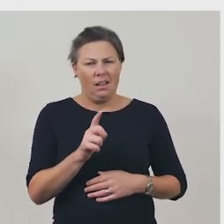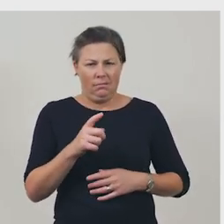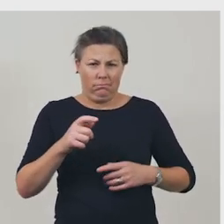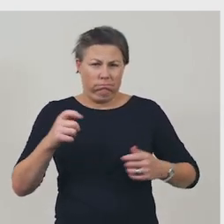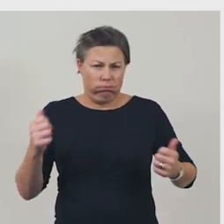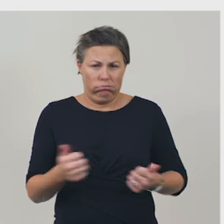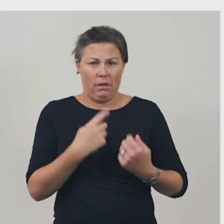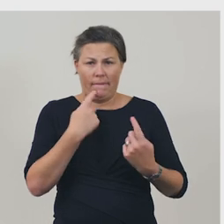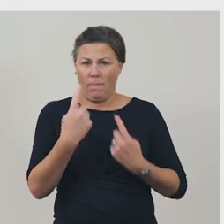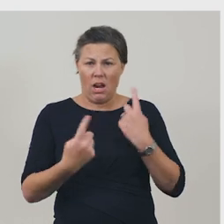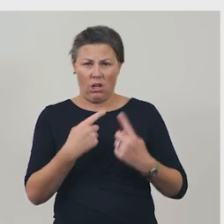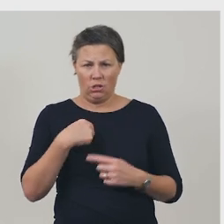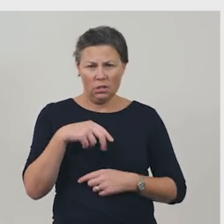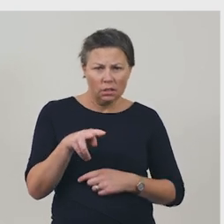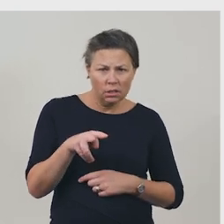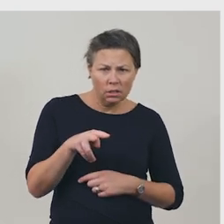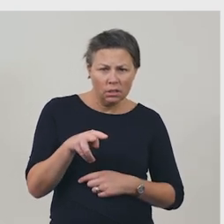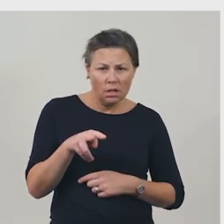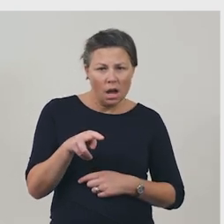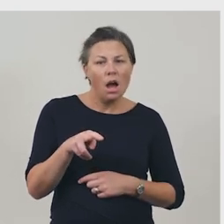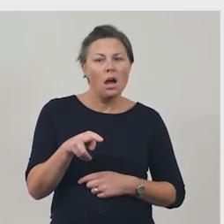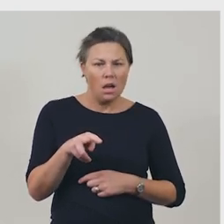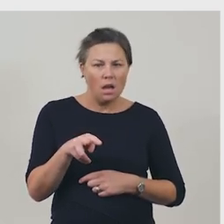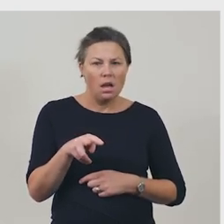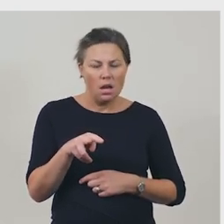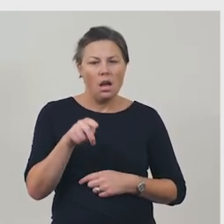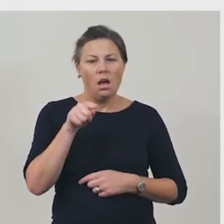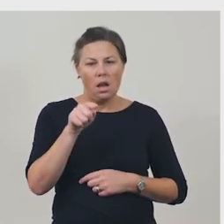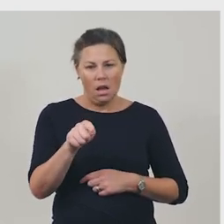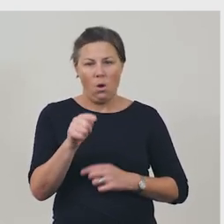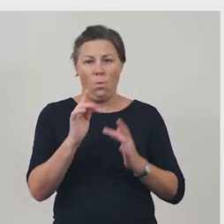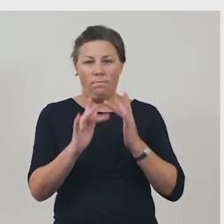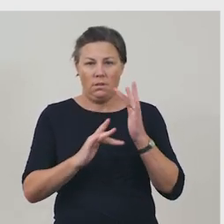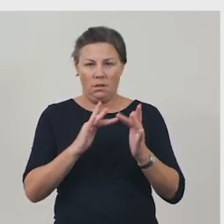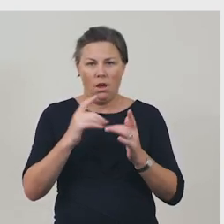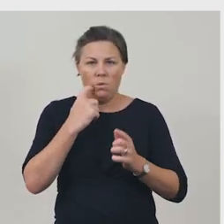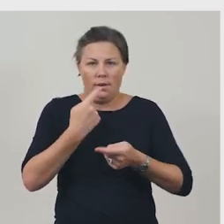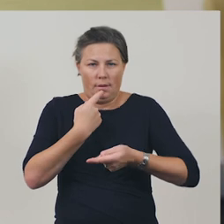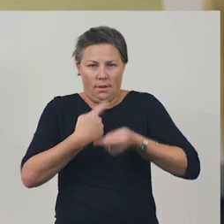I think this is the site I visit to find out everything there is to know about Ginkis.